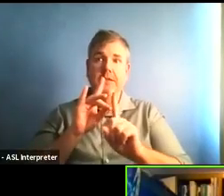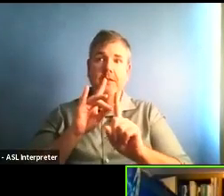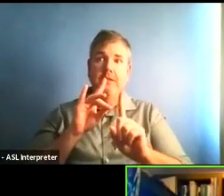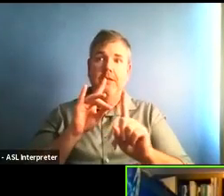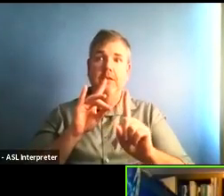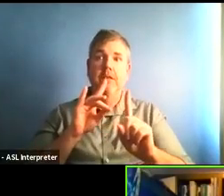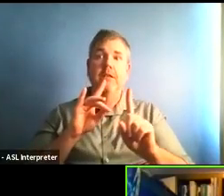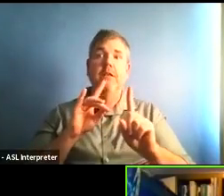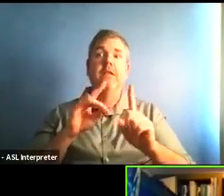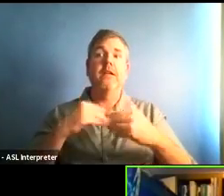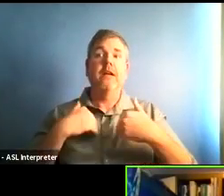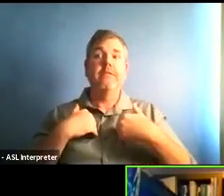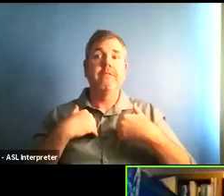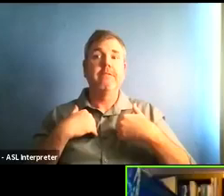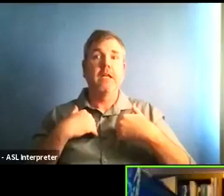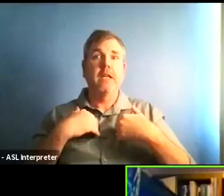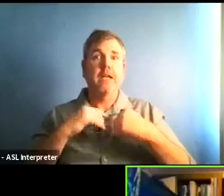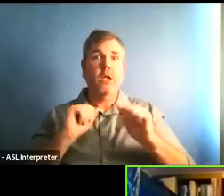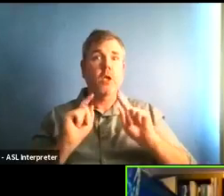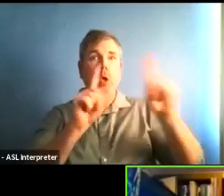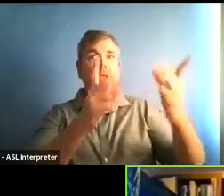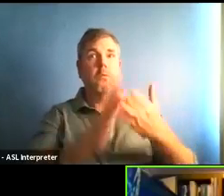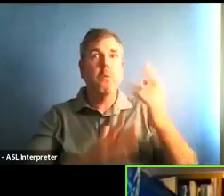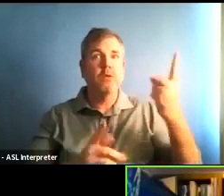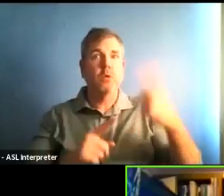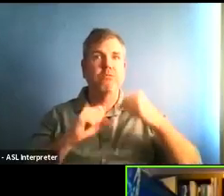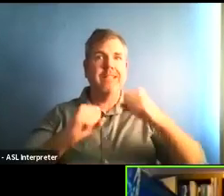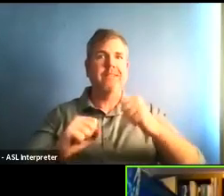Two hundred sixty four hospital beds that are reported each day on the hospital